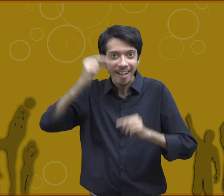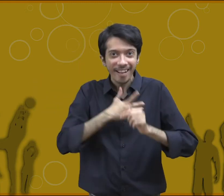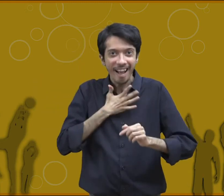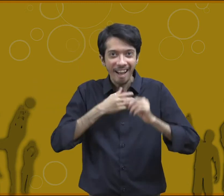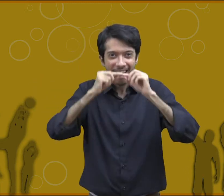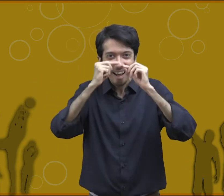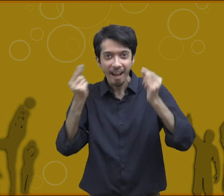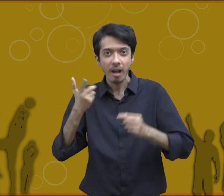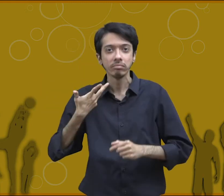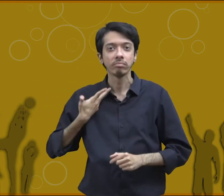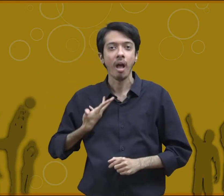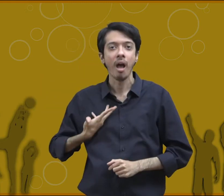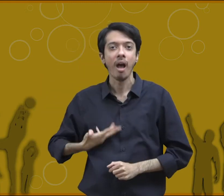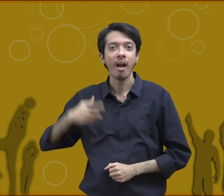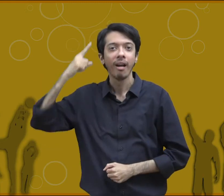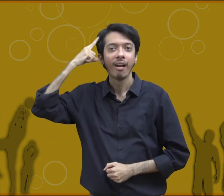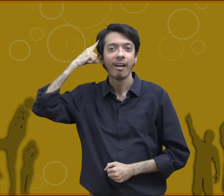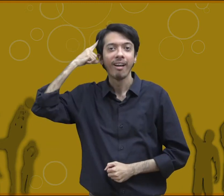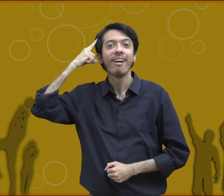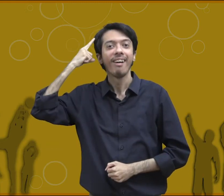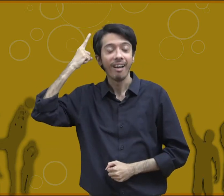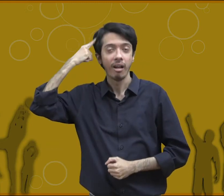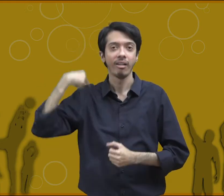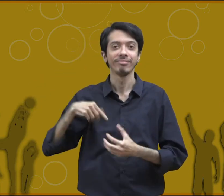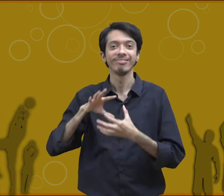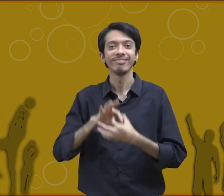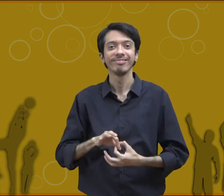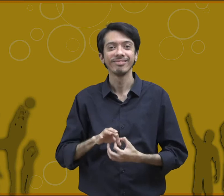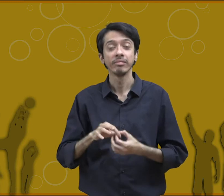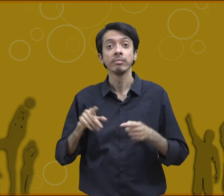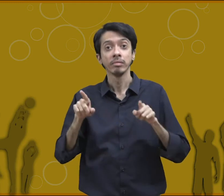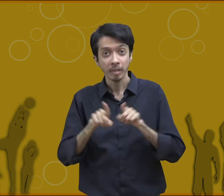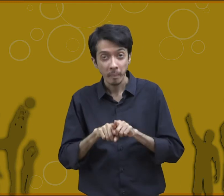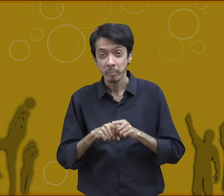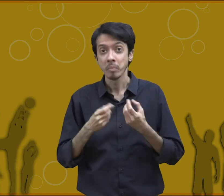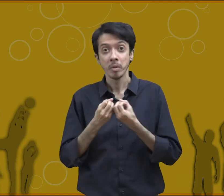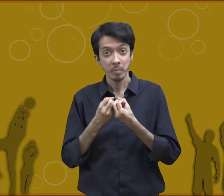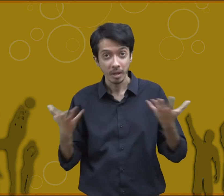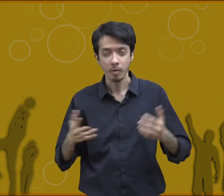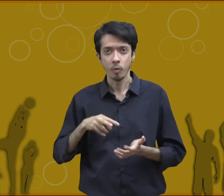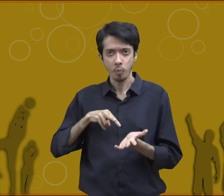that means our neuromuscular coordination is becoming weak neuromuscular coordination